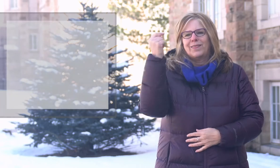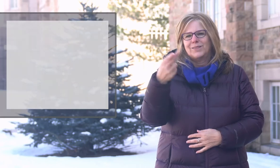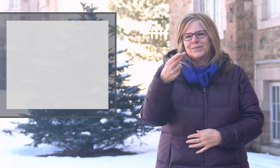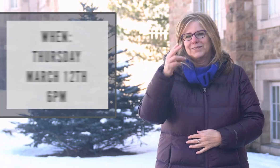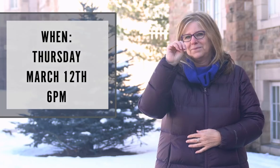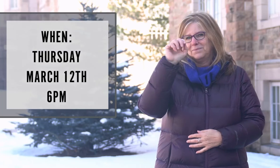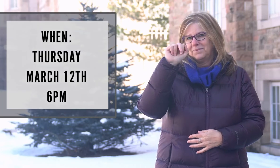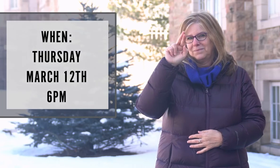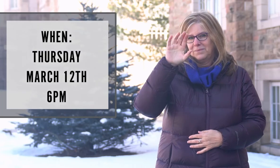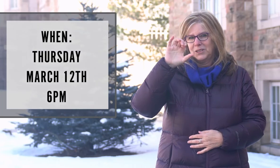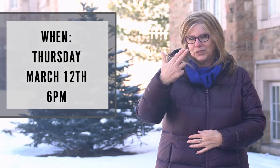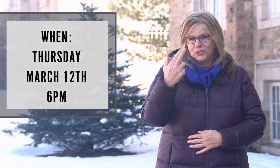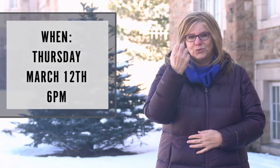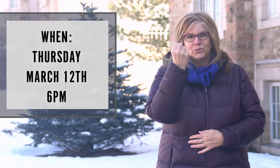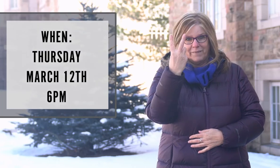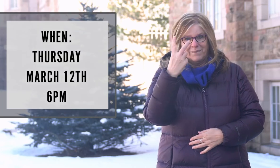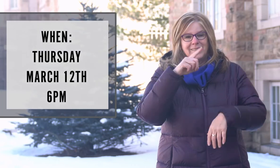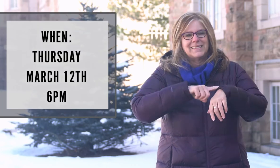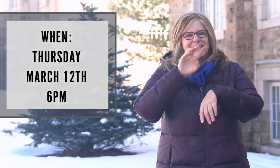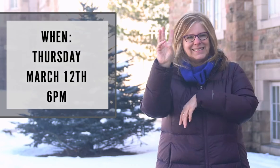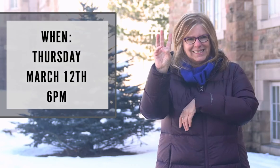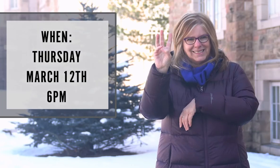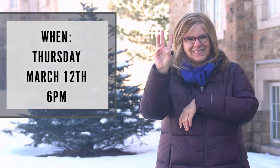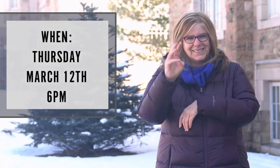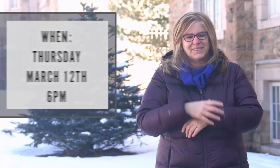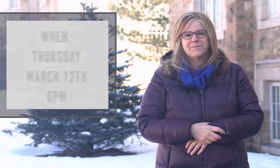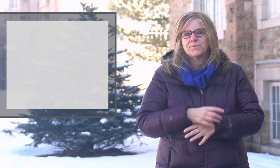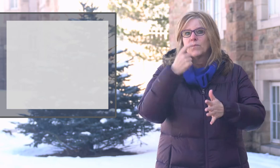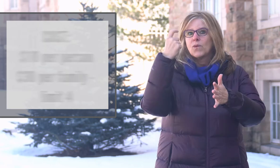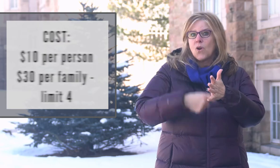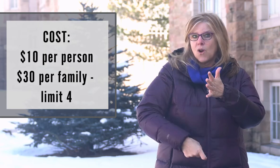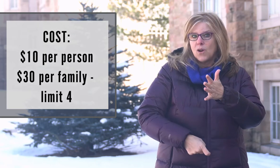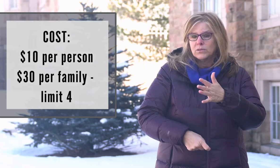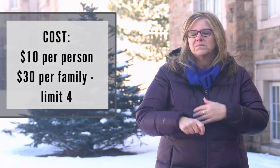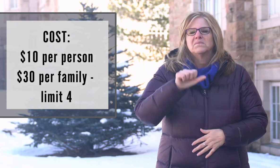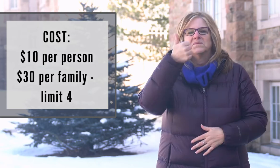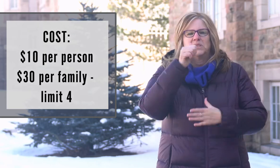So, that will be on Thursday, March 12th at 6 p.m